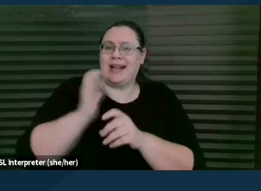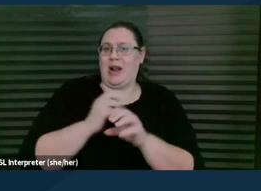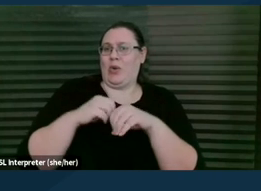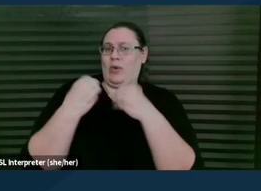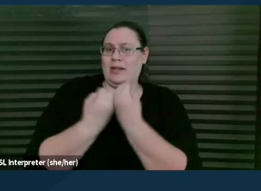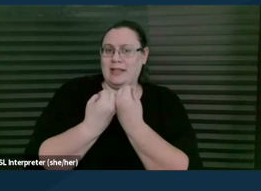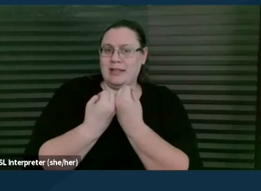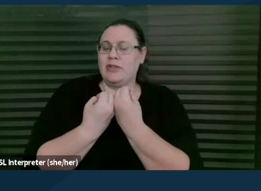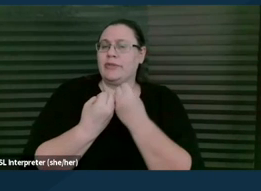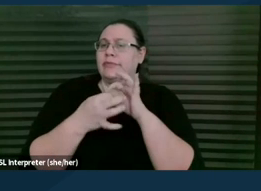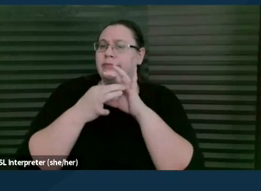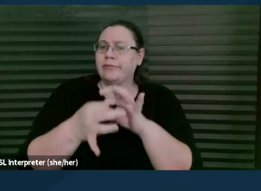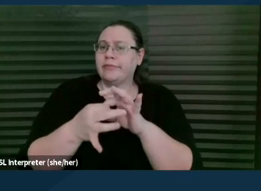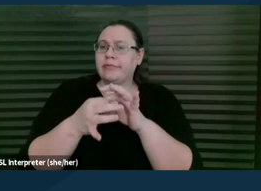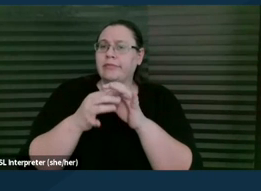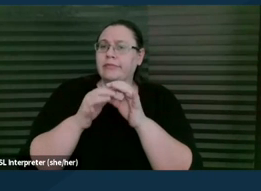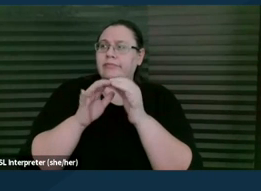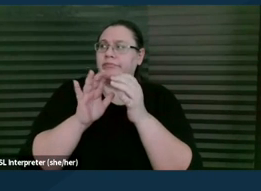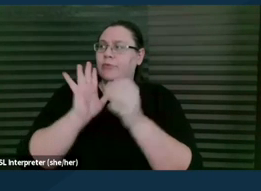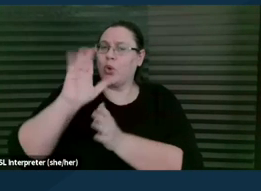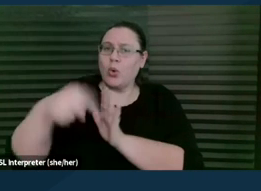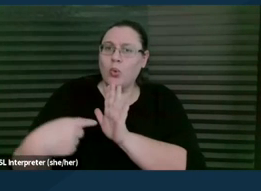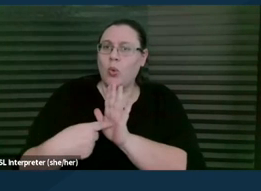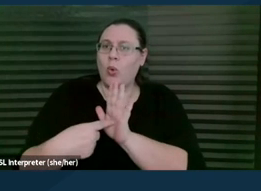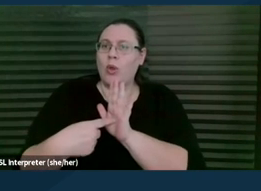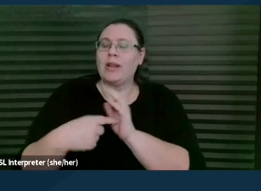around your role as a non-attorney,